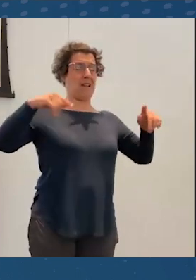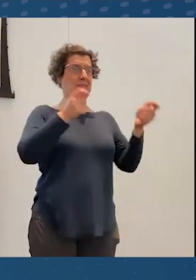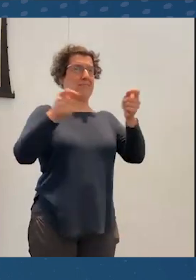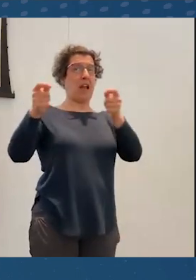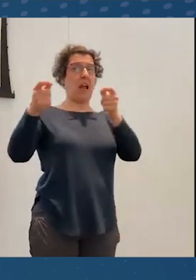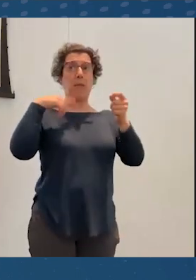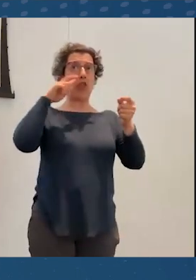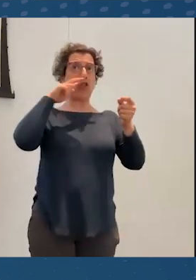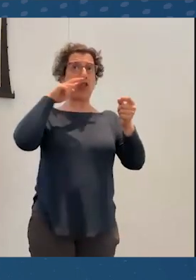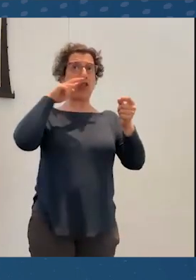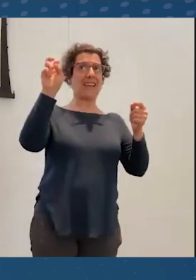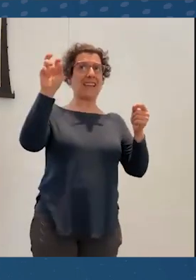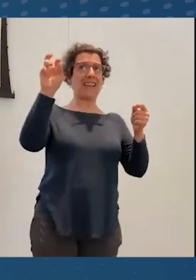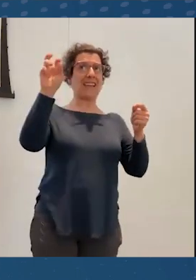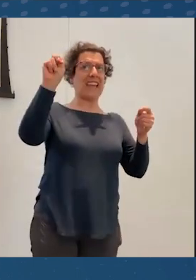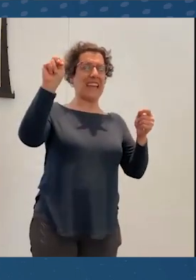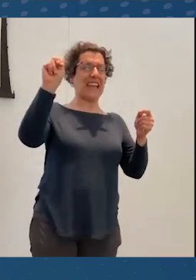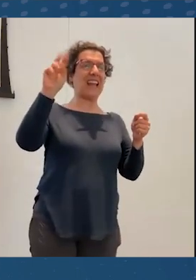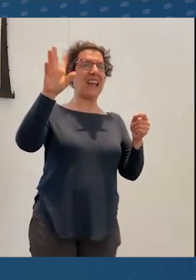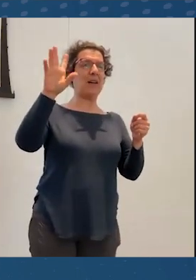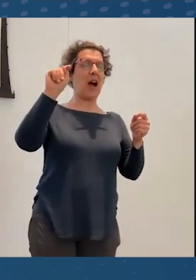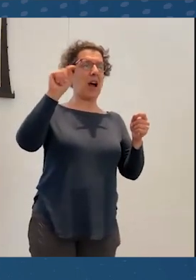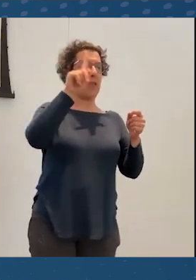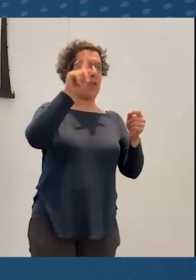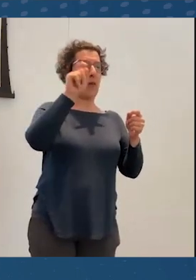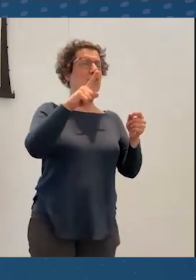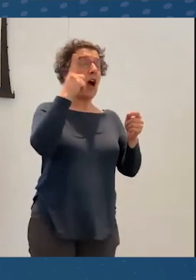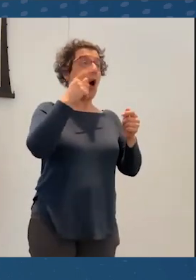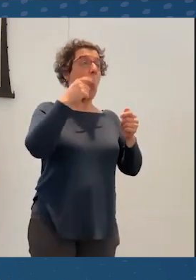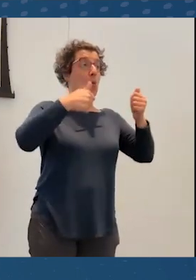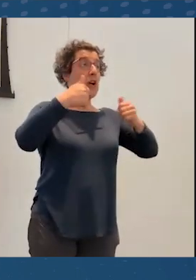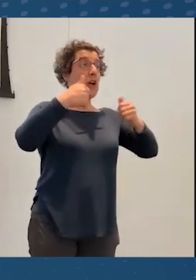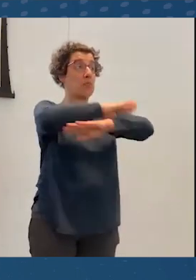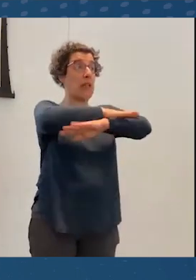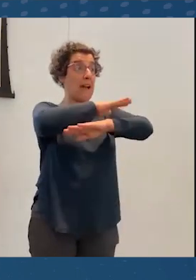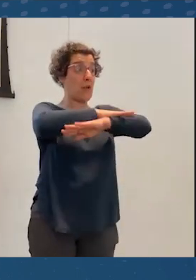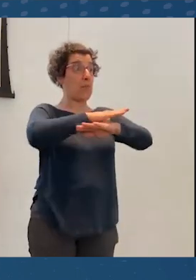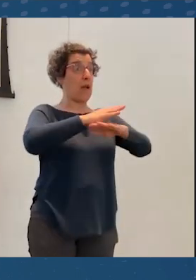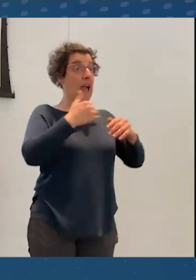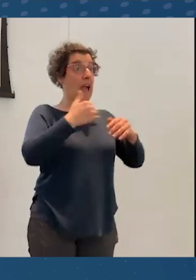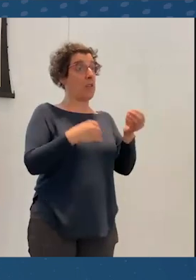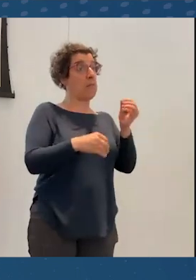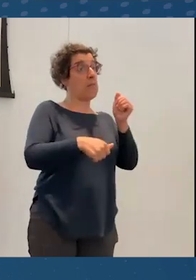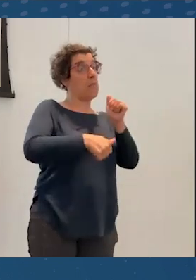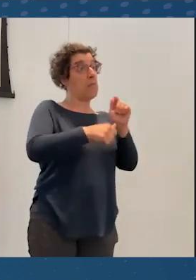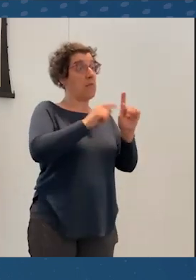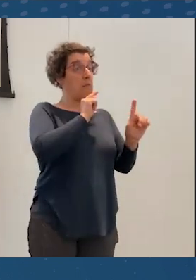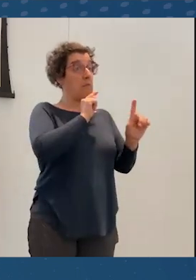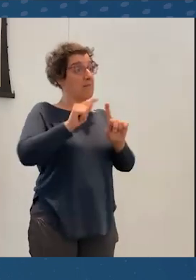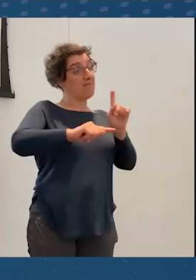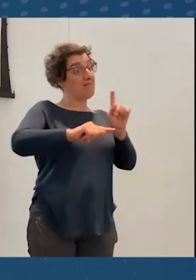but is a question what platforms might be most promising for accessibility?